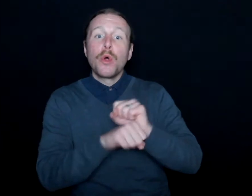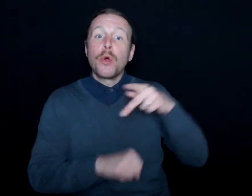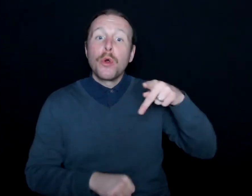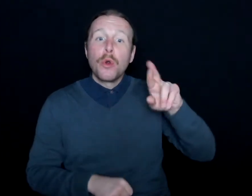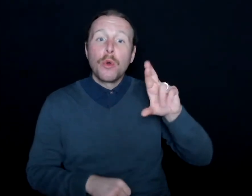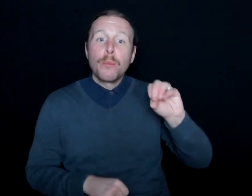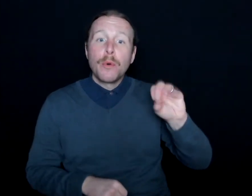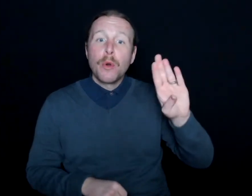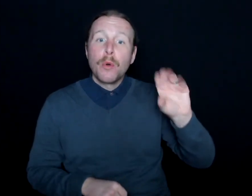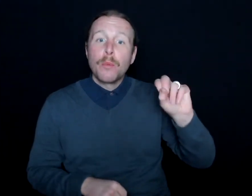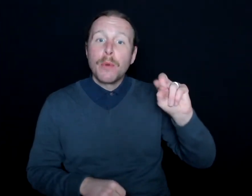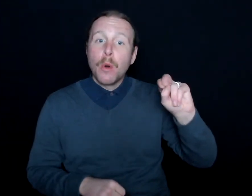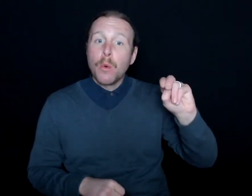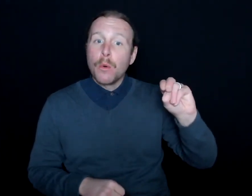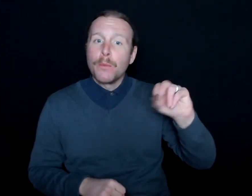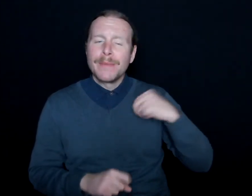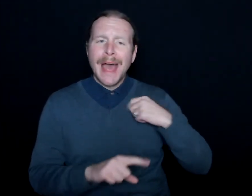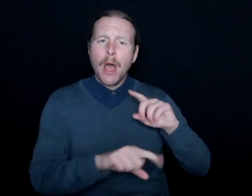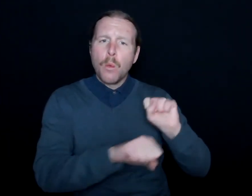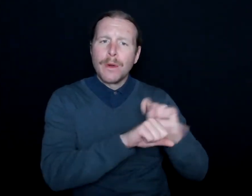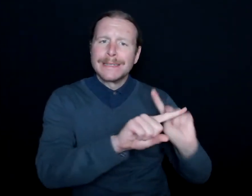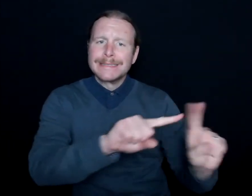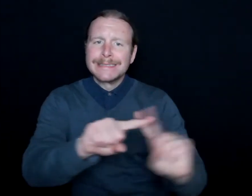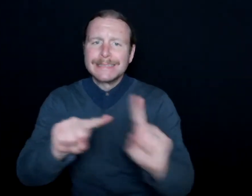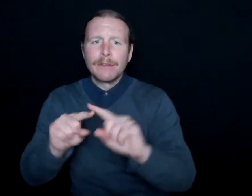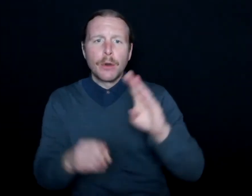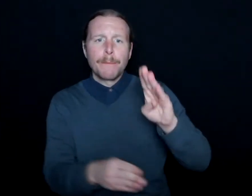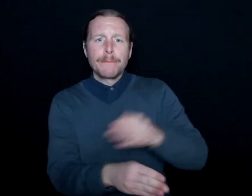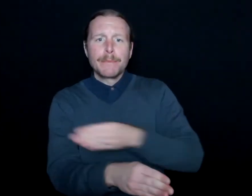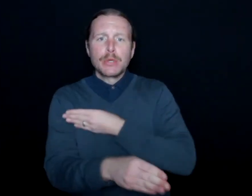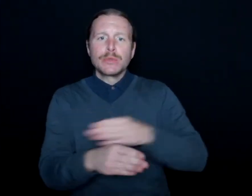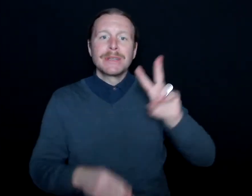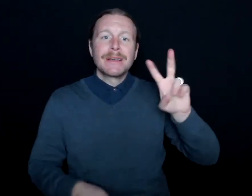I worked with a lot of different music halls and venues,